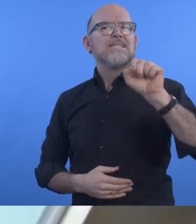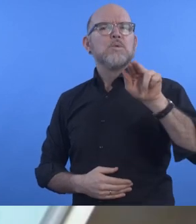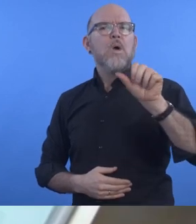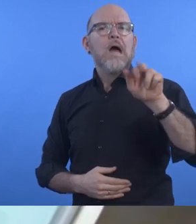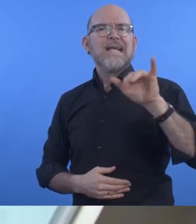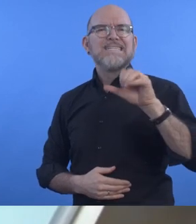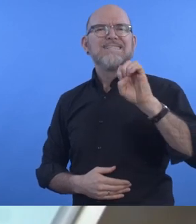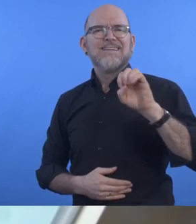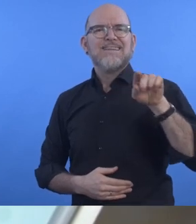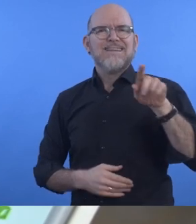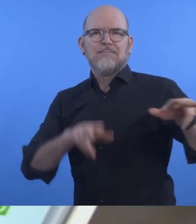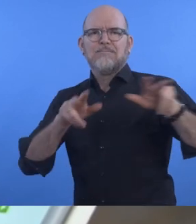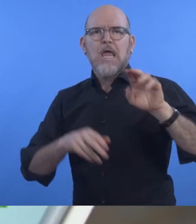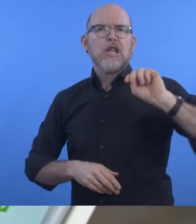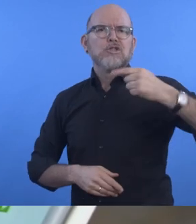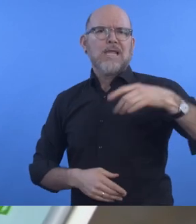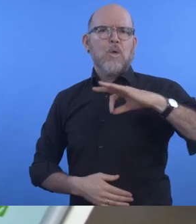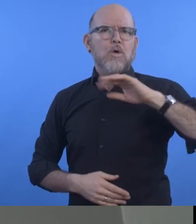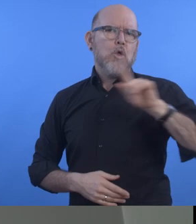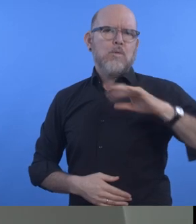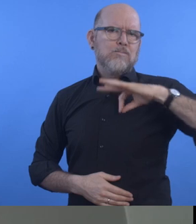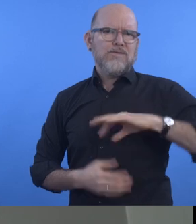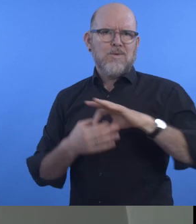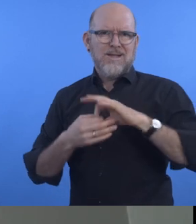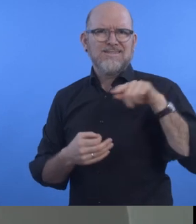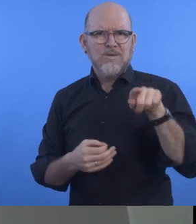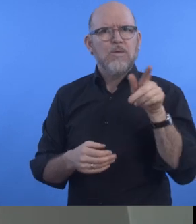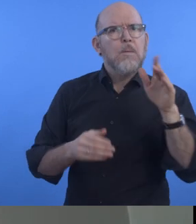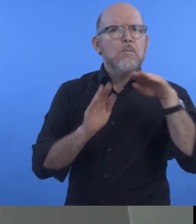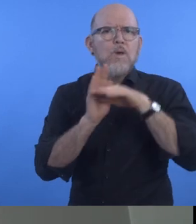A11yID is an online community of digital product developers